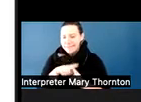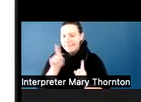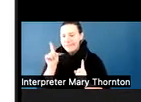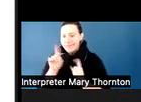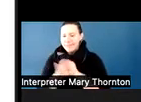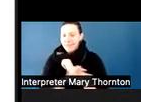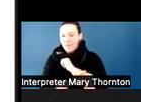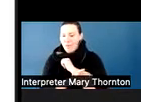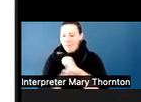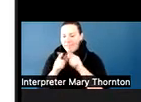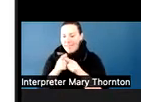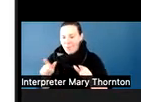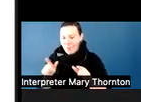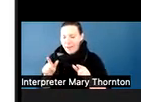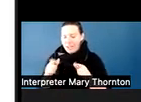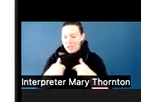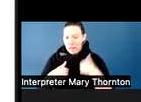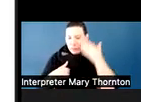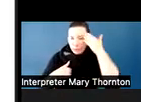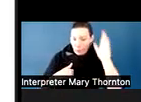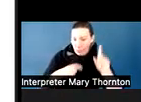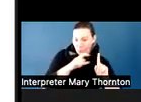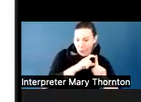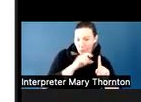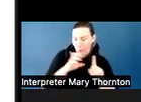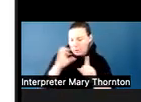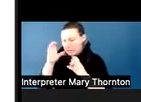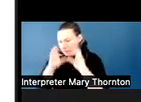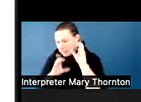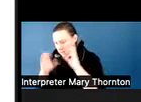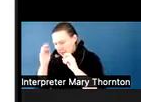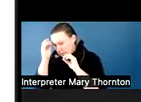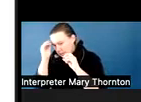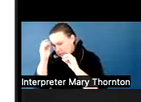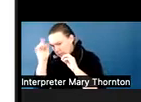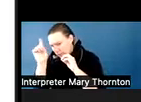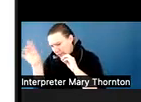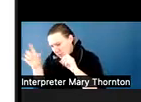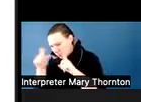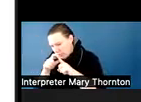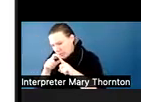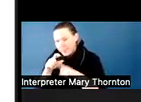or you're searching for the words. And then Scott's noticing that maybe they